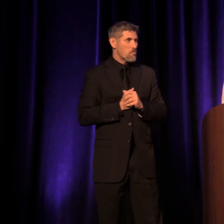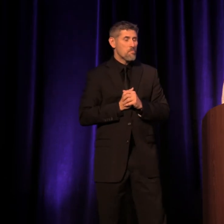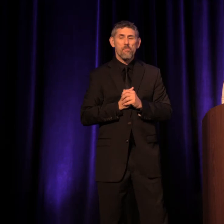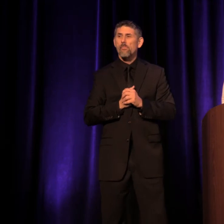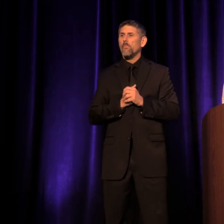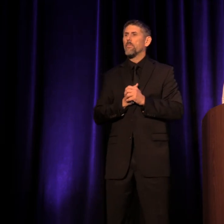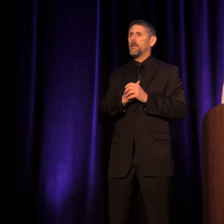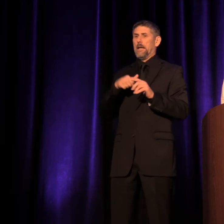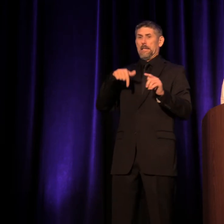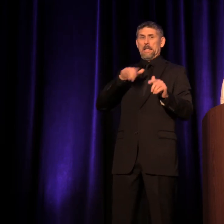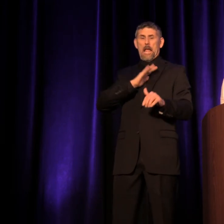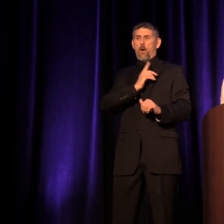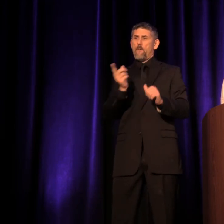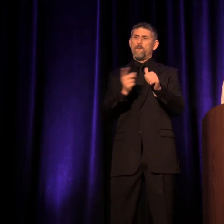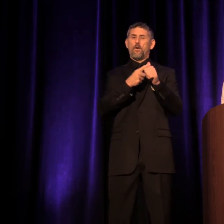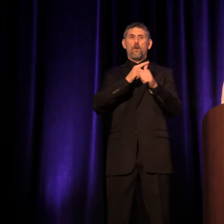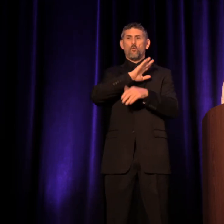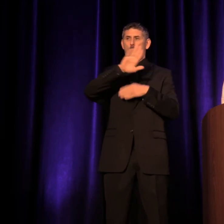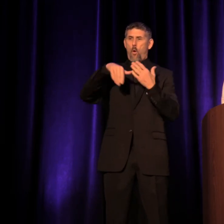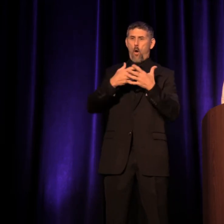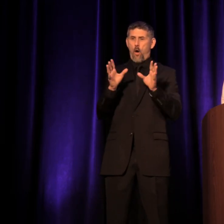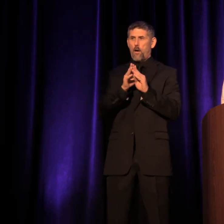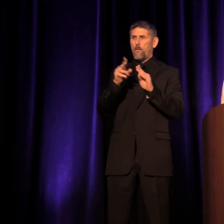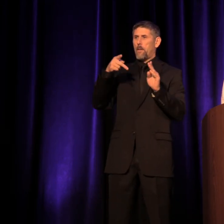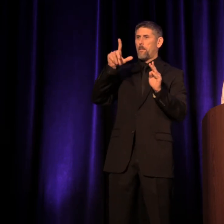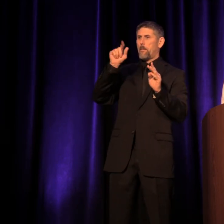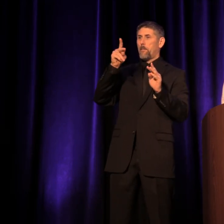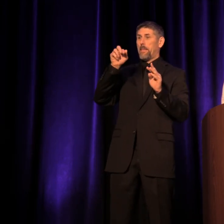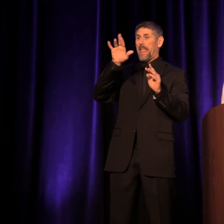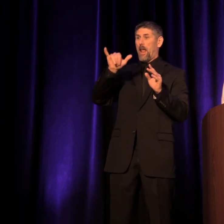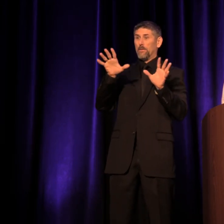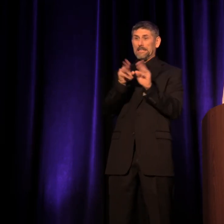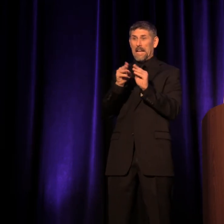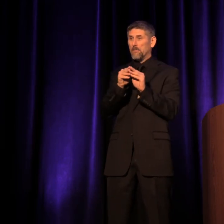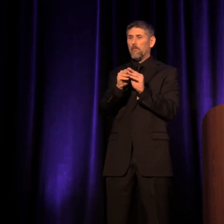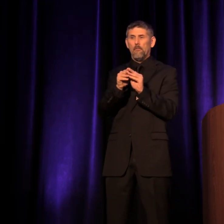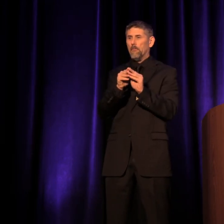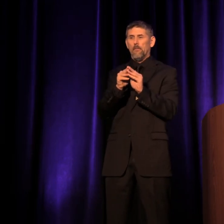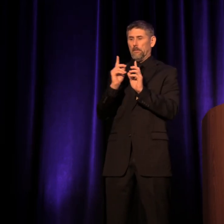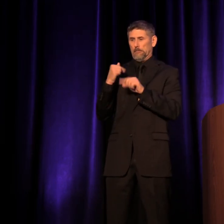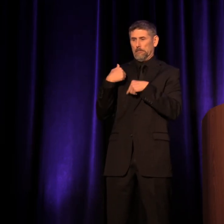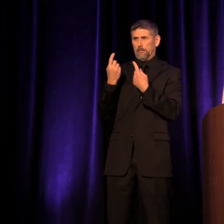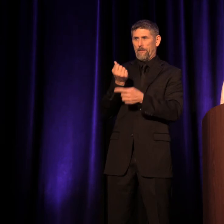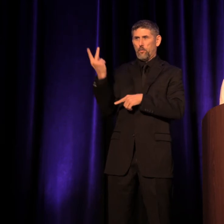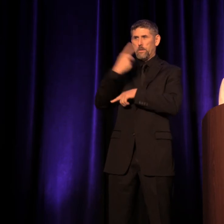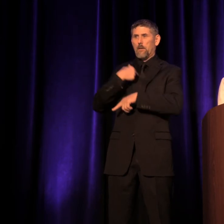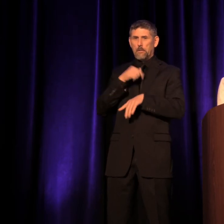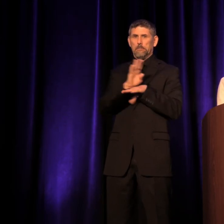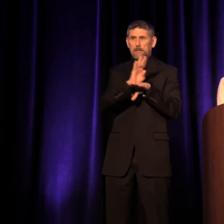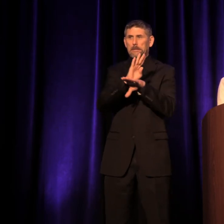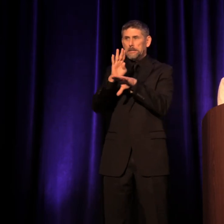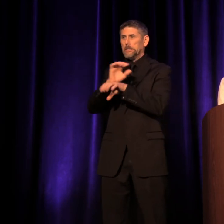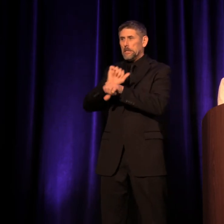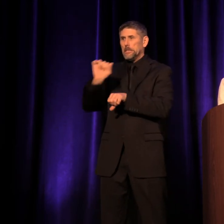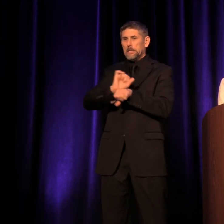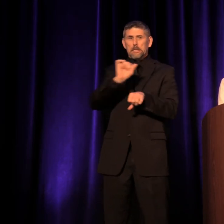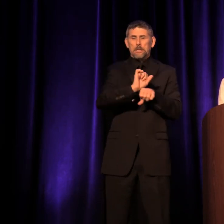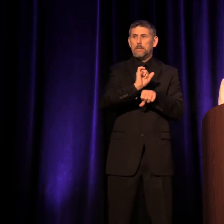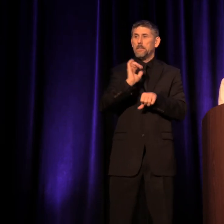This is our first all-conference plenary session. We've been very busy over the last few days. Our grantees have been meeting